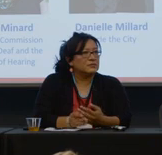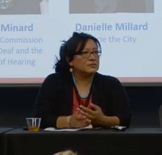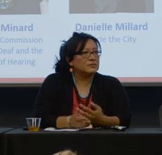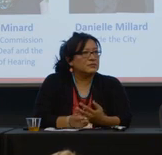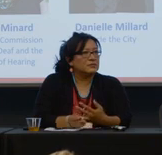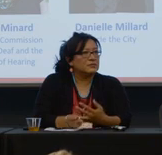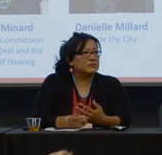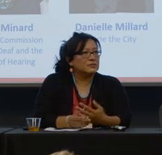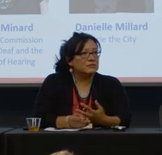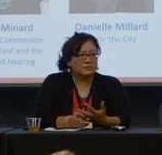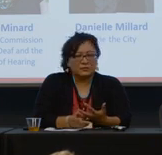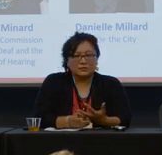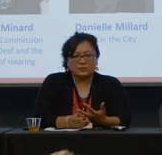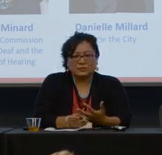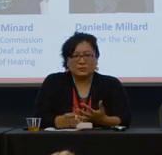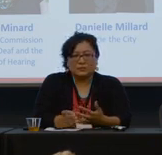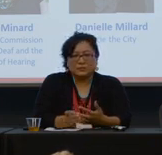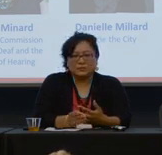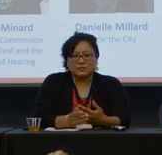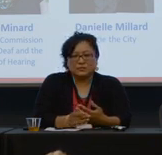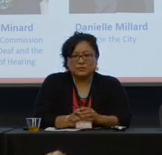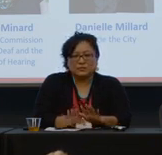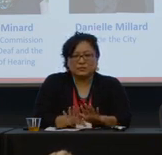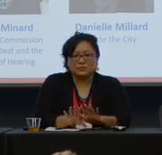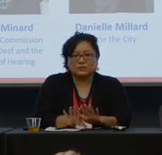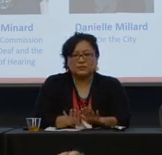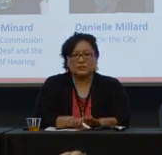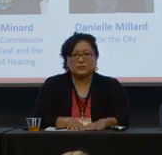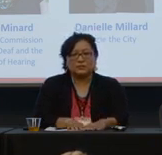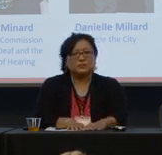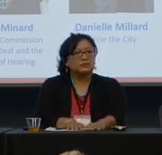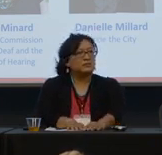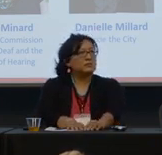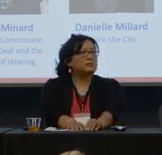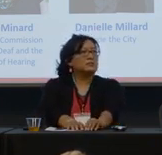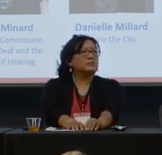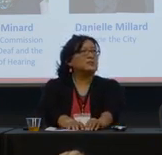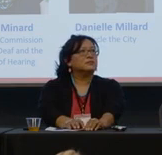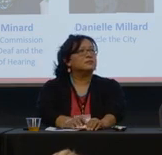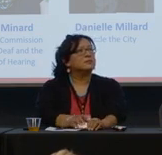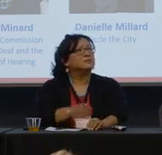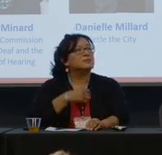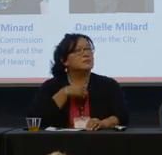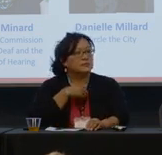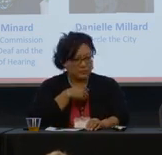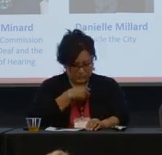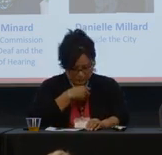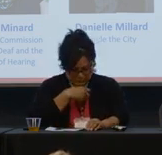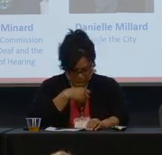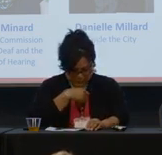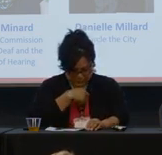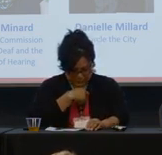So the things for the policy makers to do is to have that in place. To have agreements with interpreter,